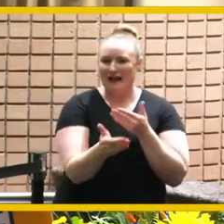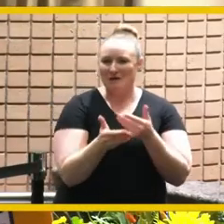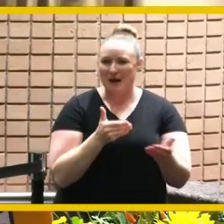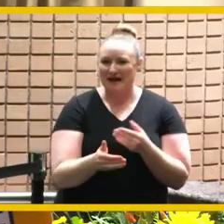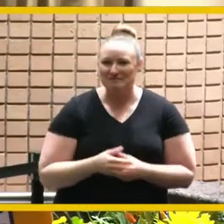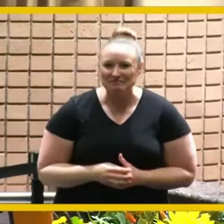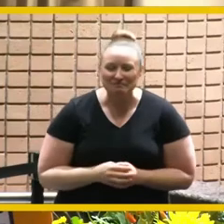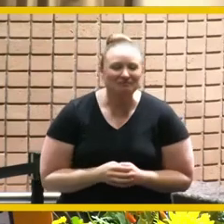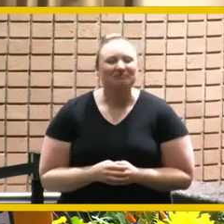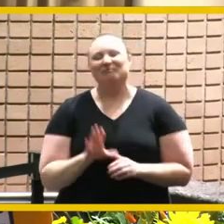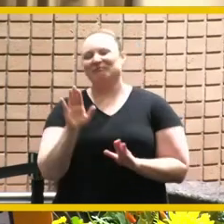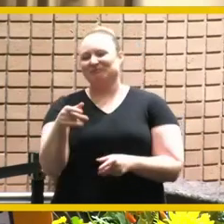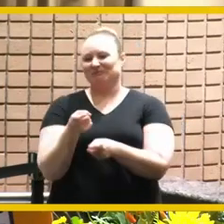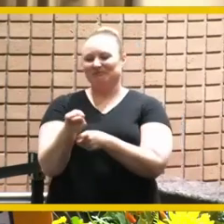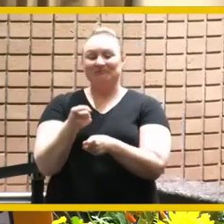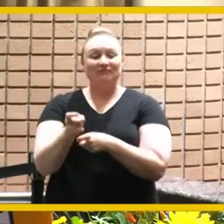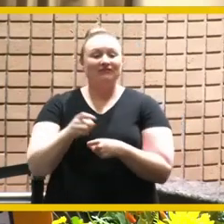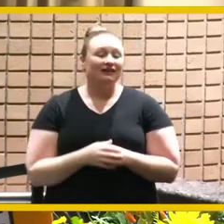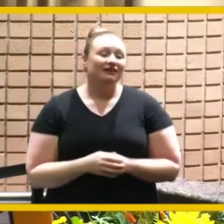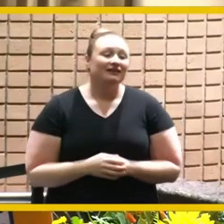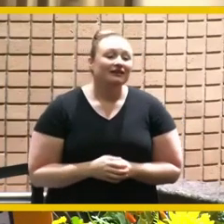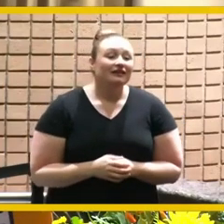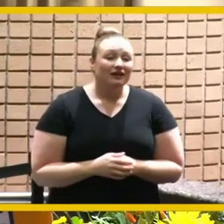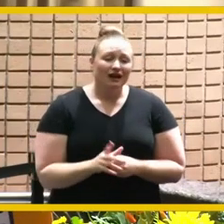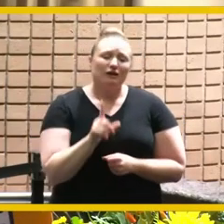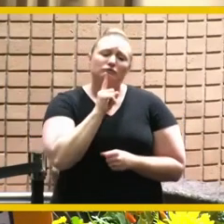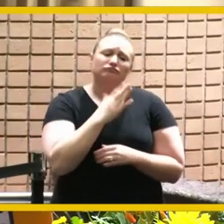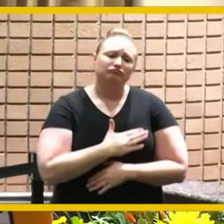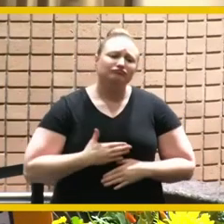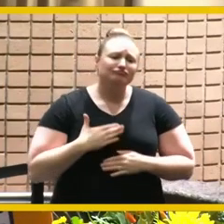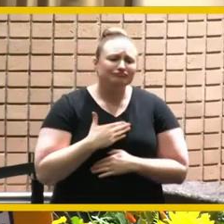no it just gives me great pleasure because i know you have a soft spot in your heart